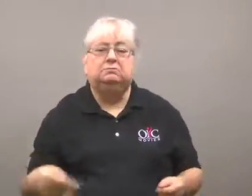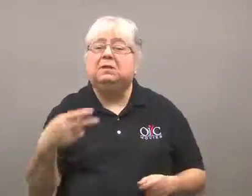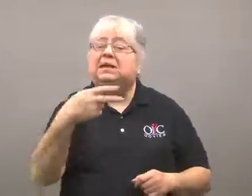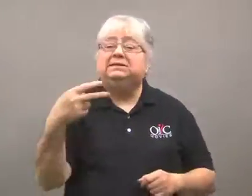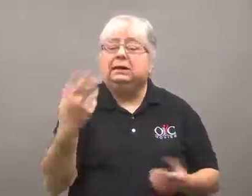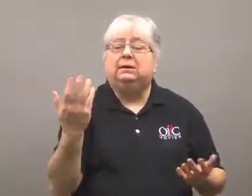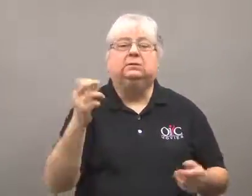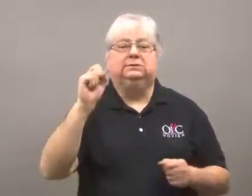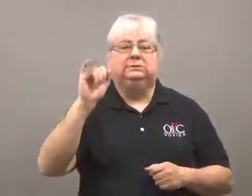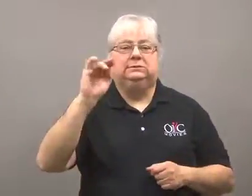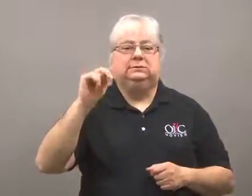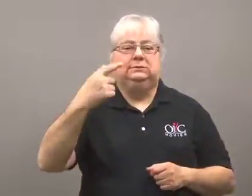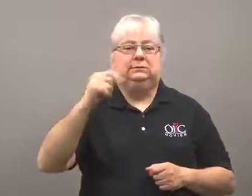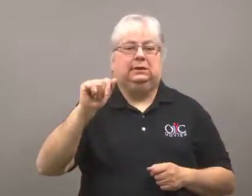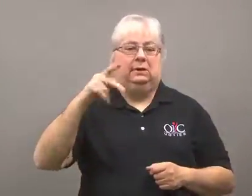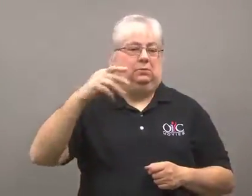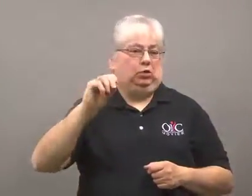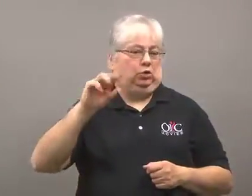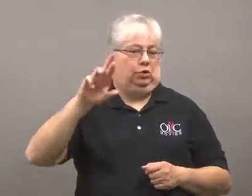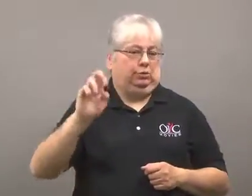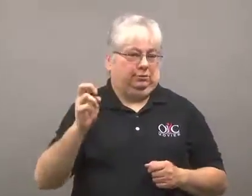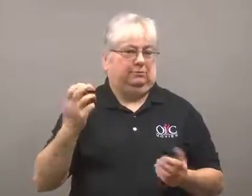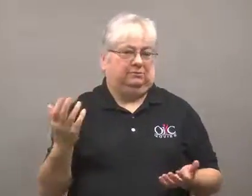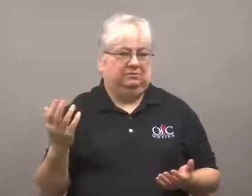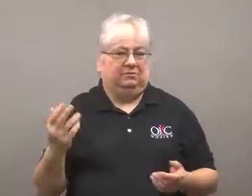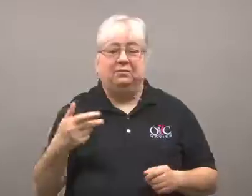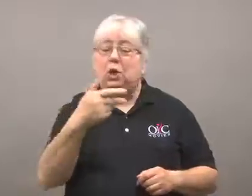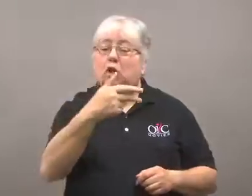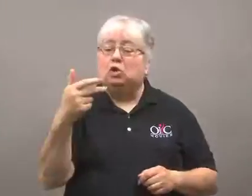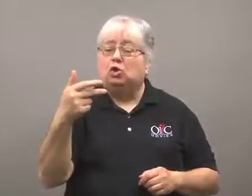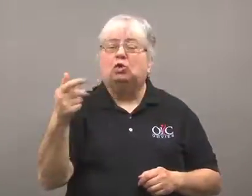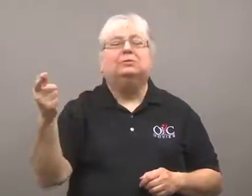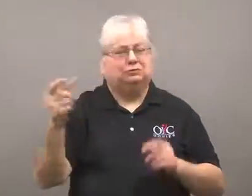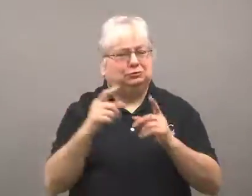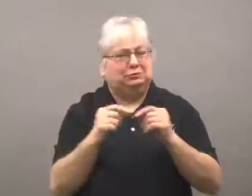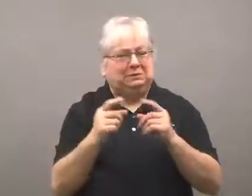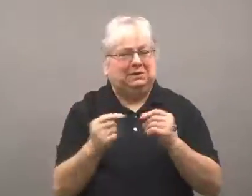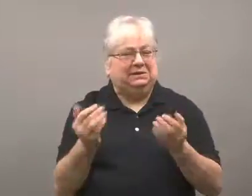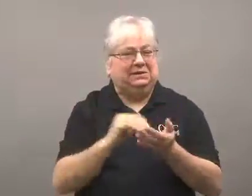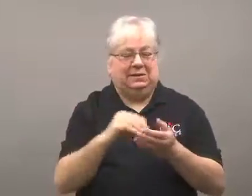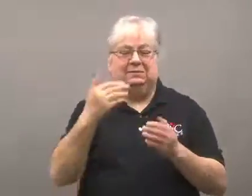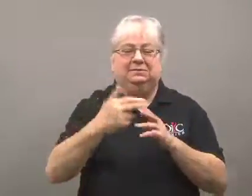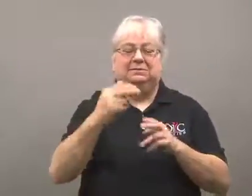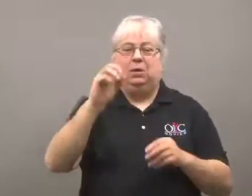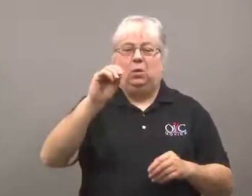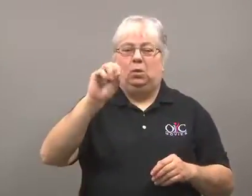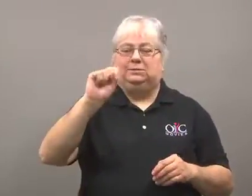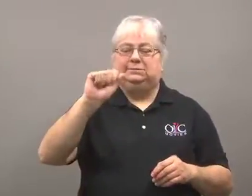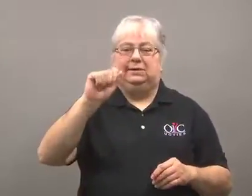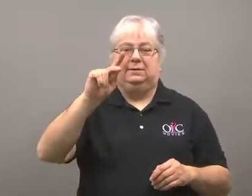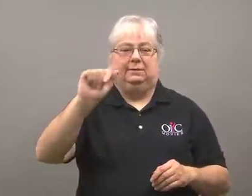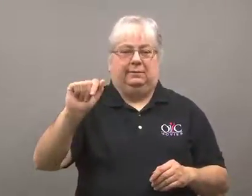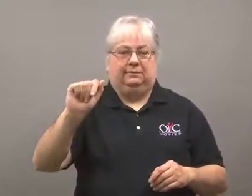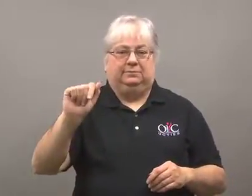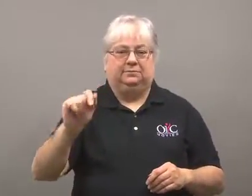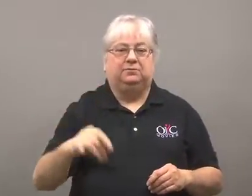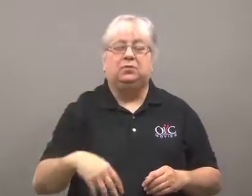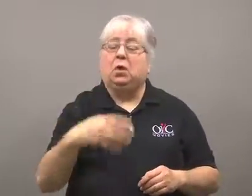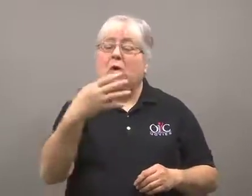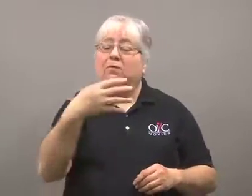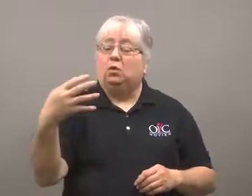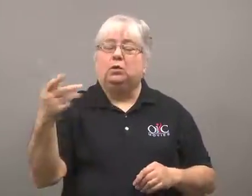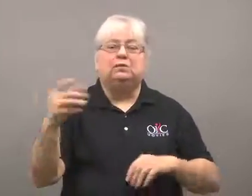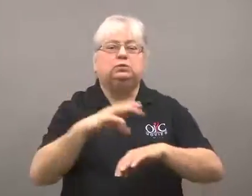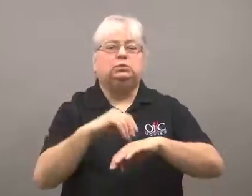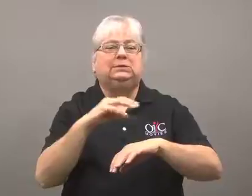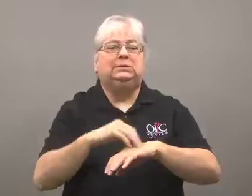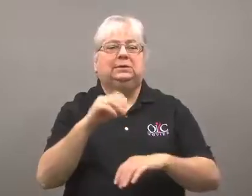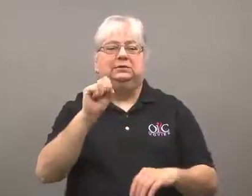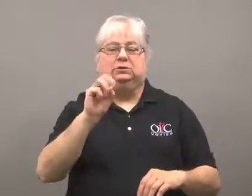Singapore came in second. Third was another city in Japan, Osaka.